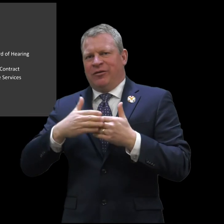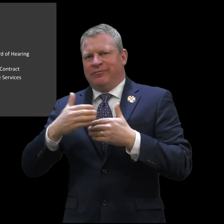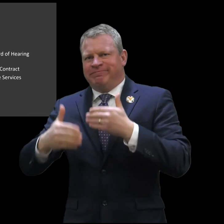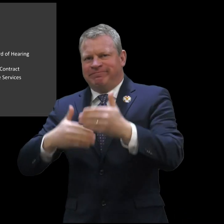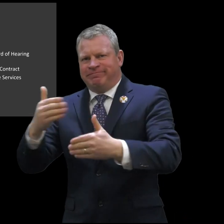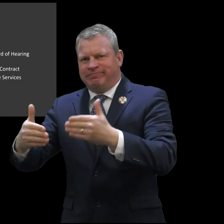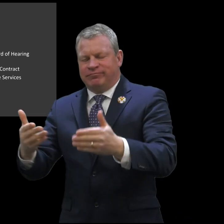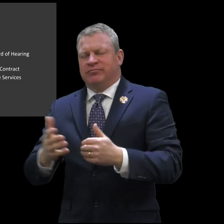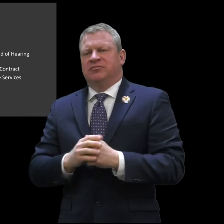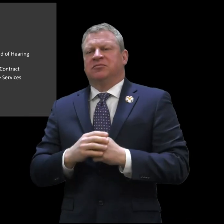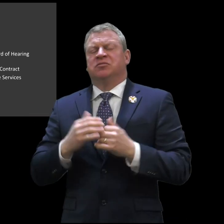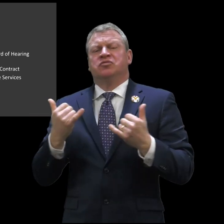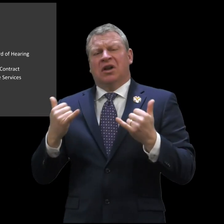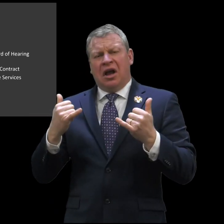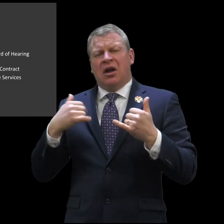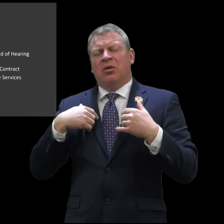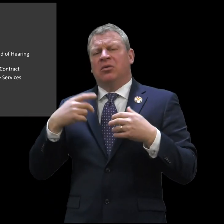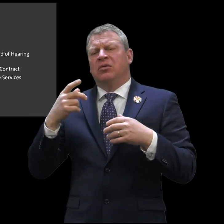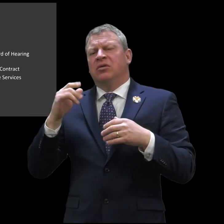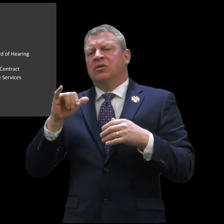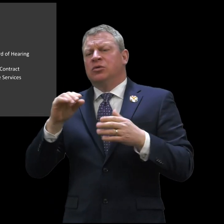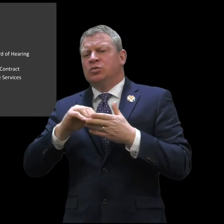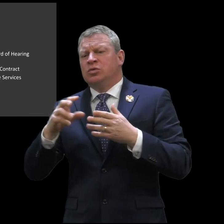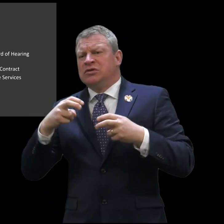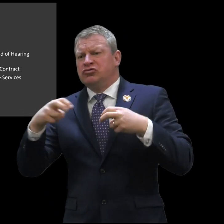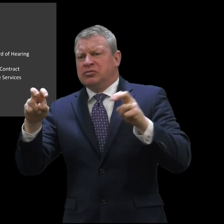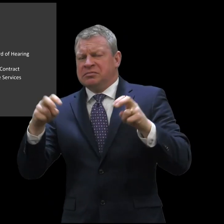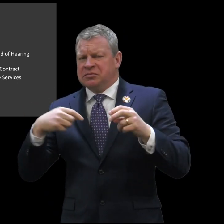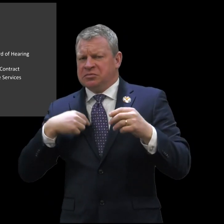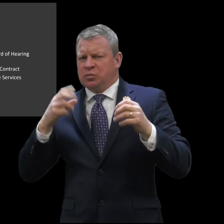will be taking. We've set up a plan for next steps and